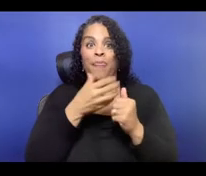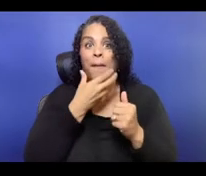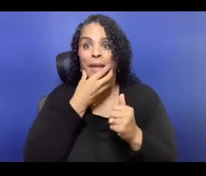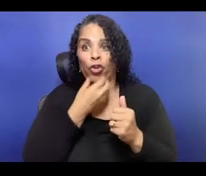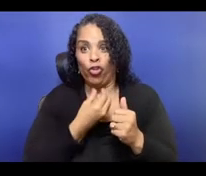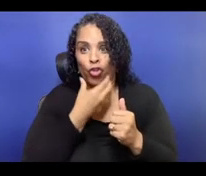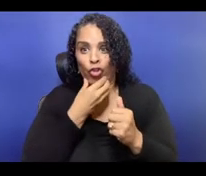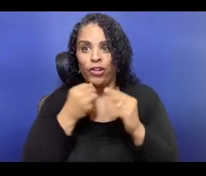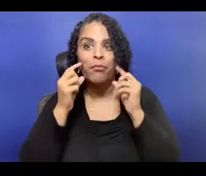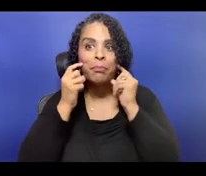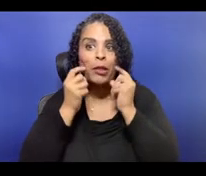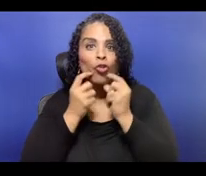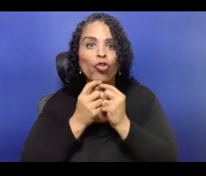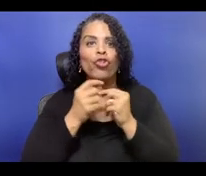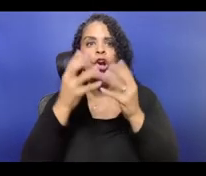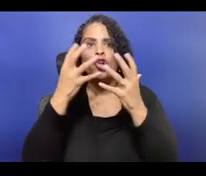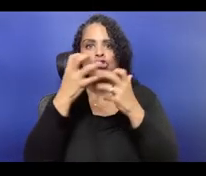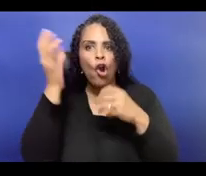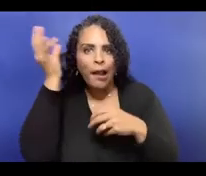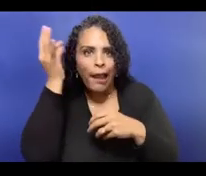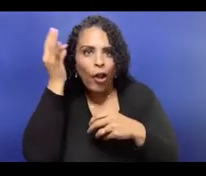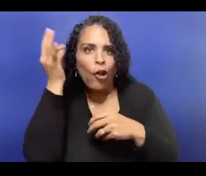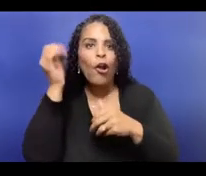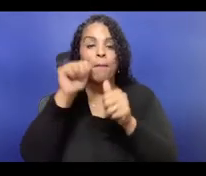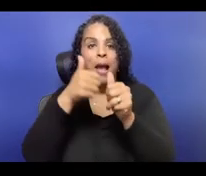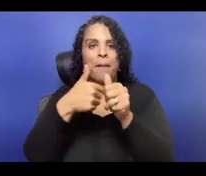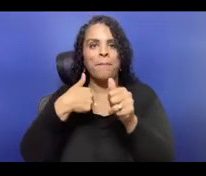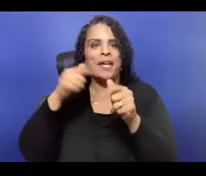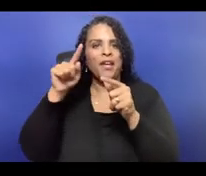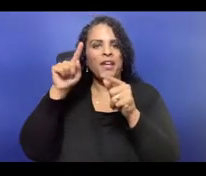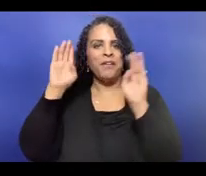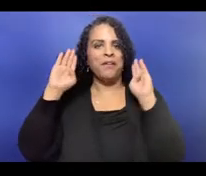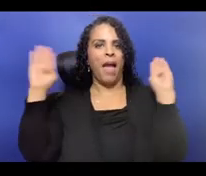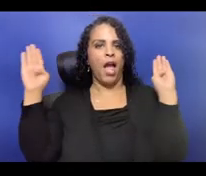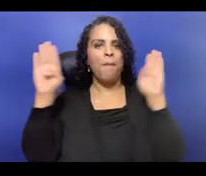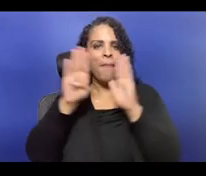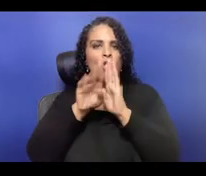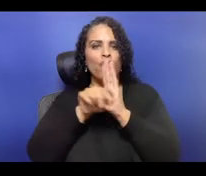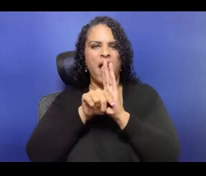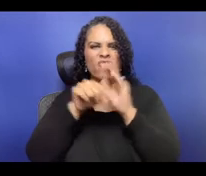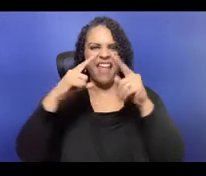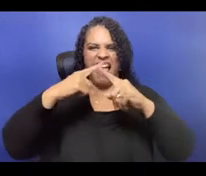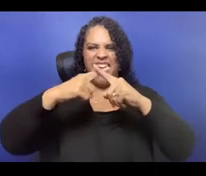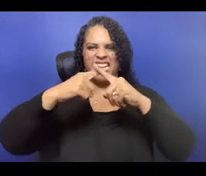I'll just say a few words about the work that I do- Please! Personally. Is that okay? Oh please, yeah!